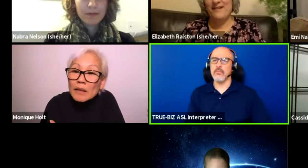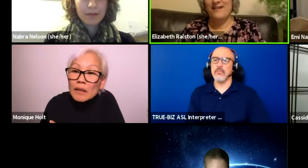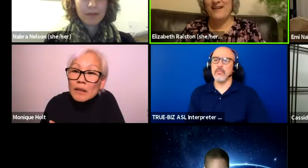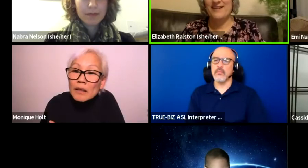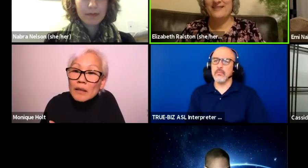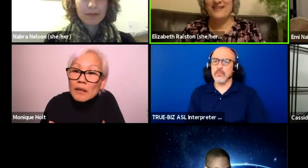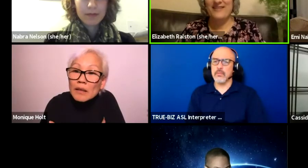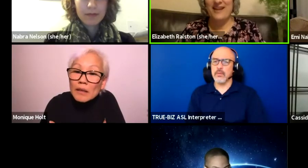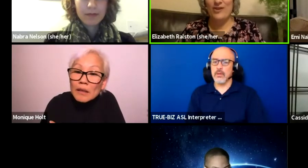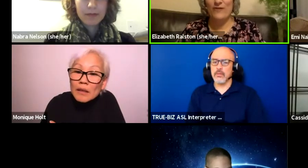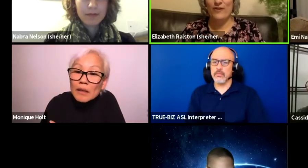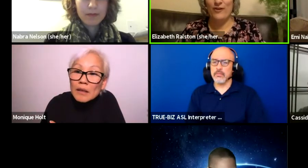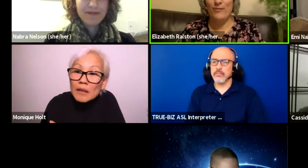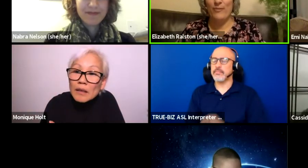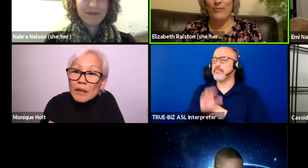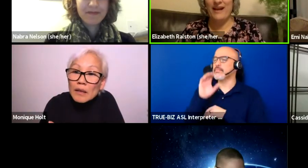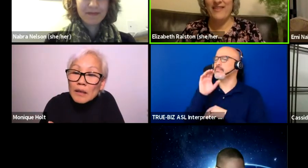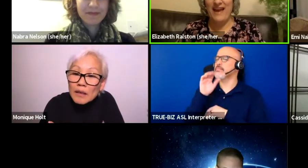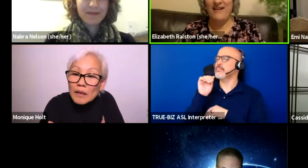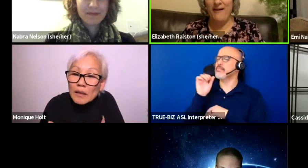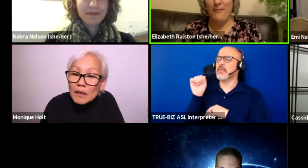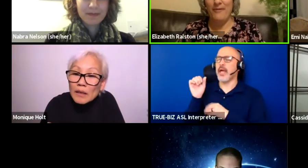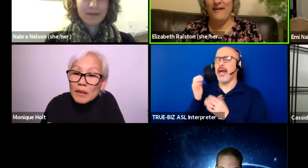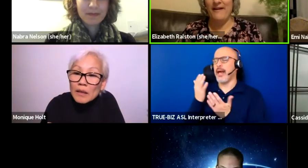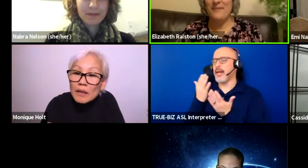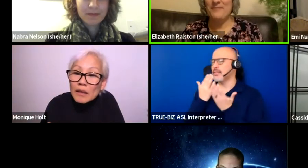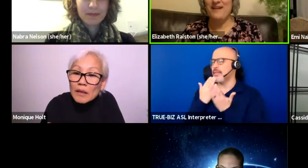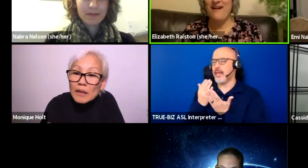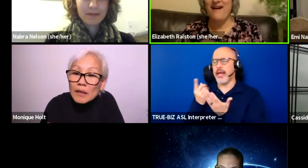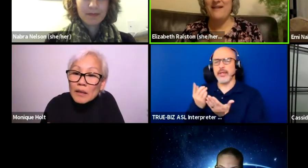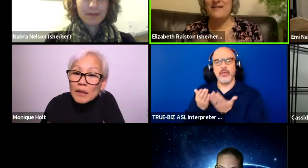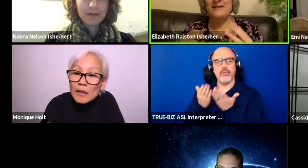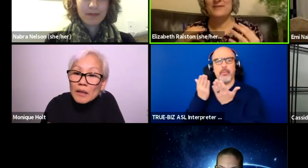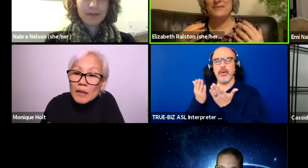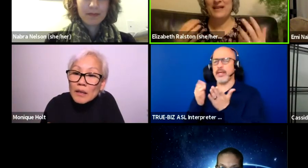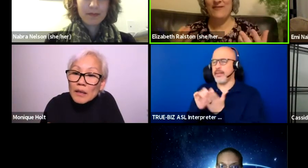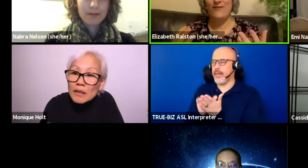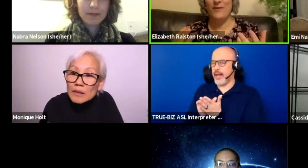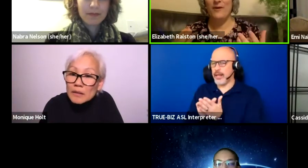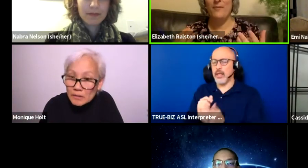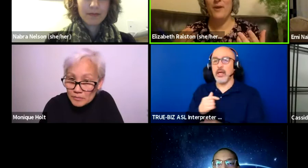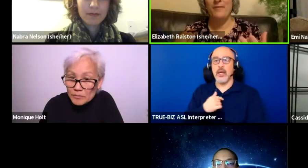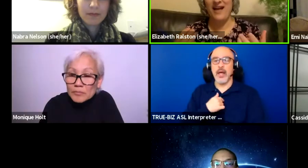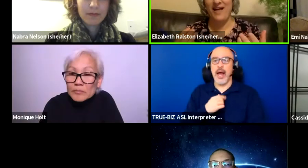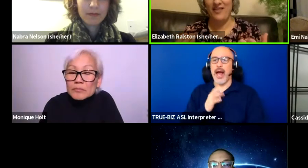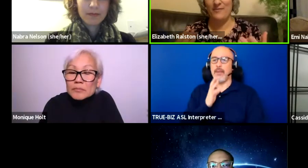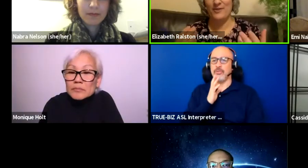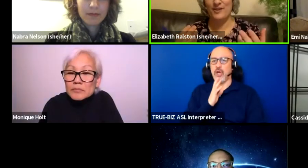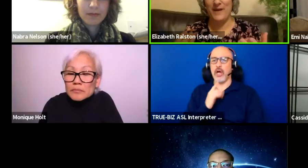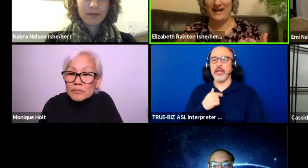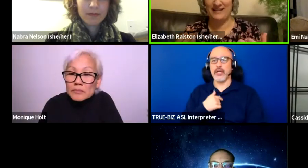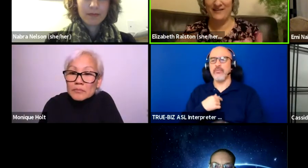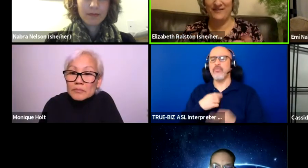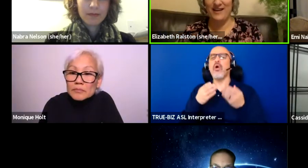Oh, Cassidy, thank you for bringing that up. I am speaking from a public health perspective,